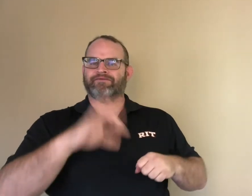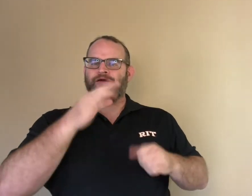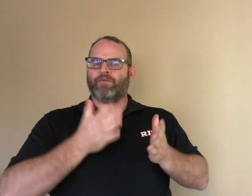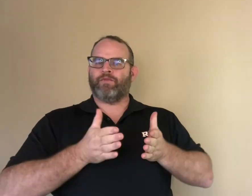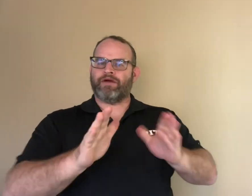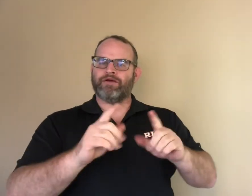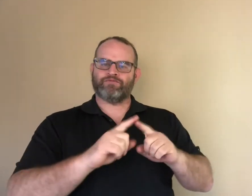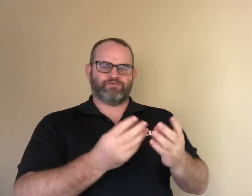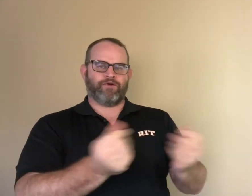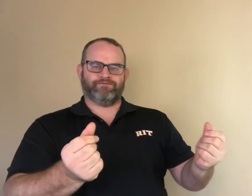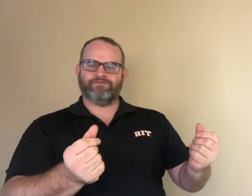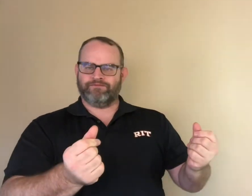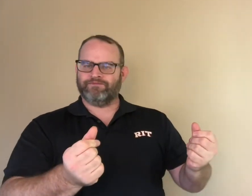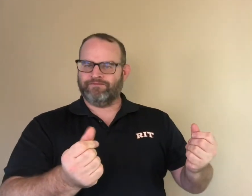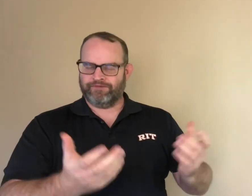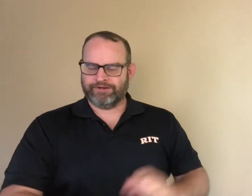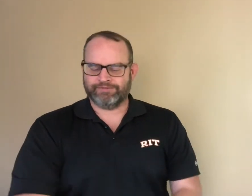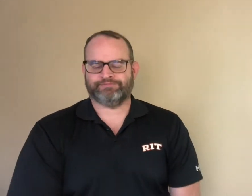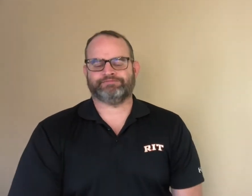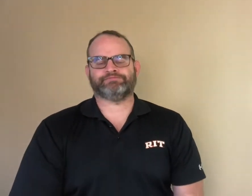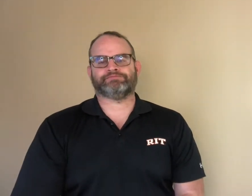the deaf character finds a way to solve it.